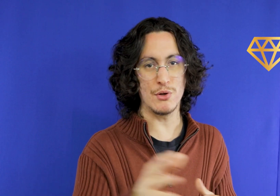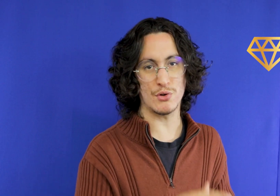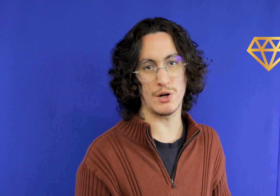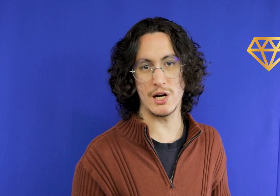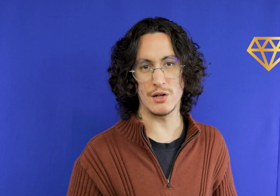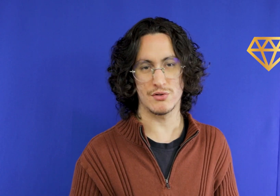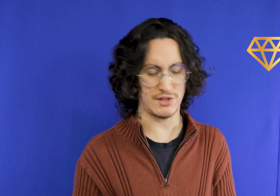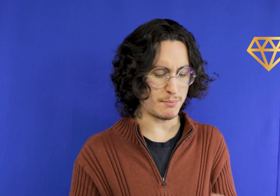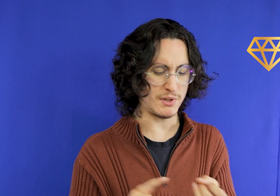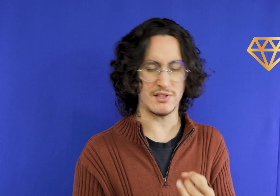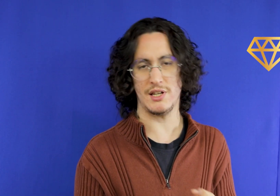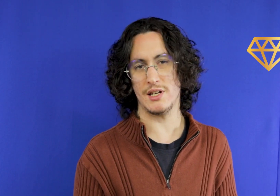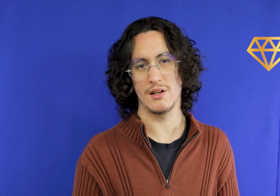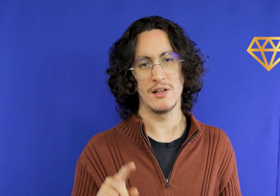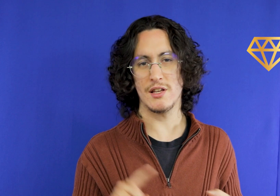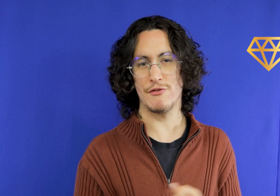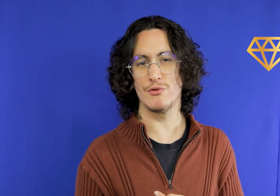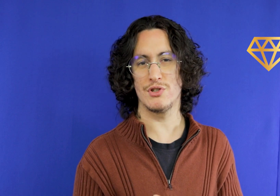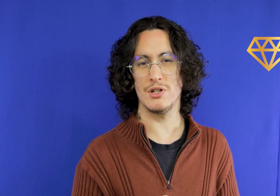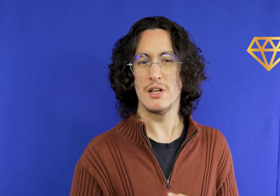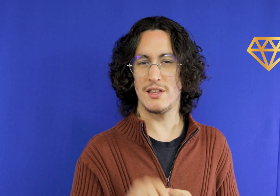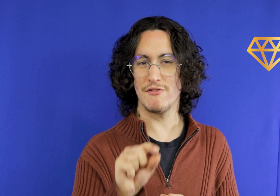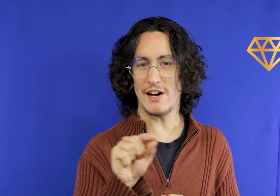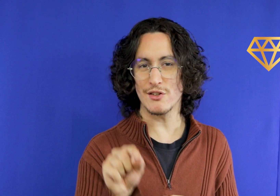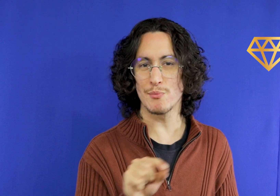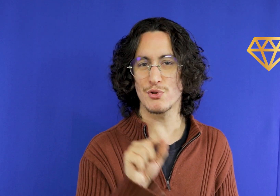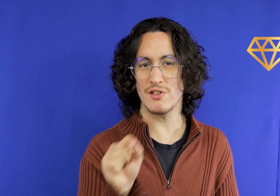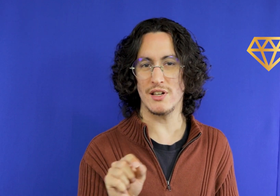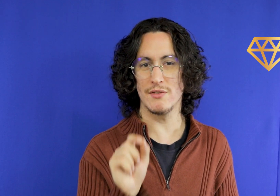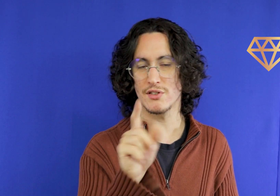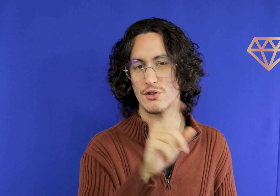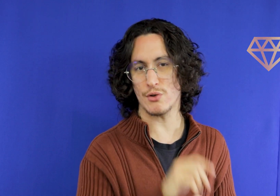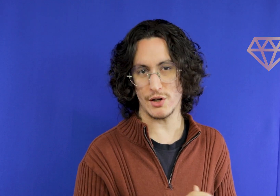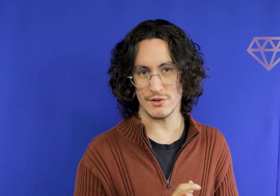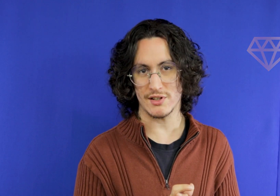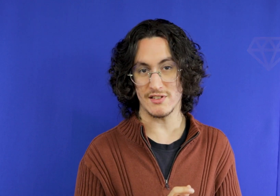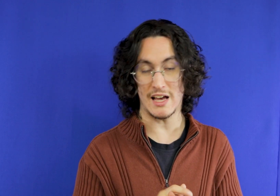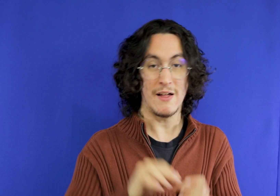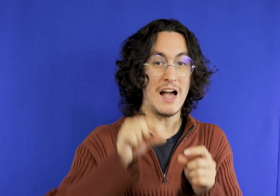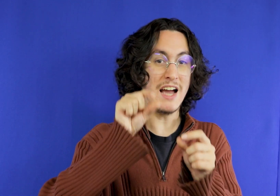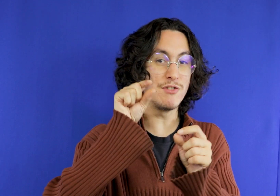organic paths have Pizzeria has to merge there are several options here you find what you want